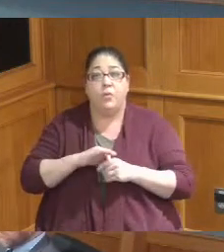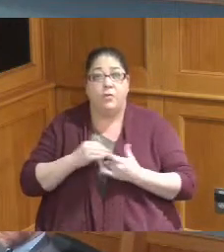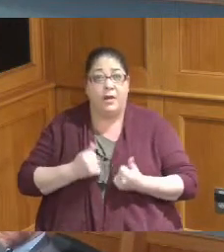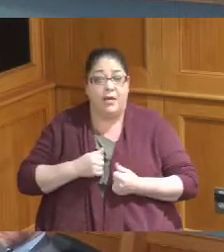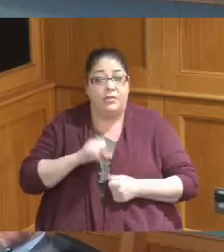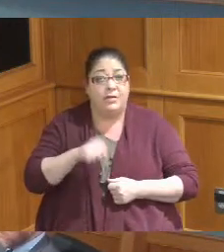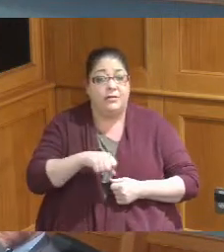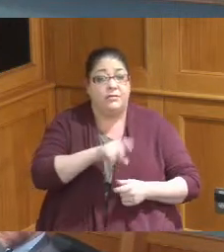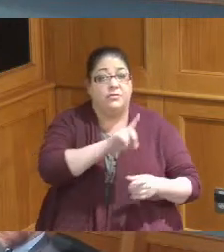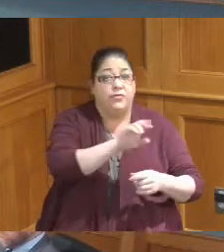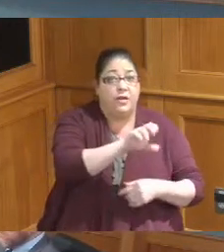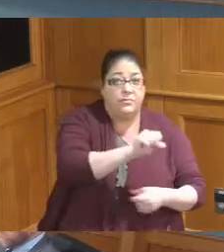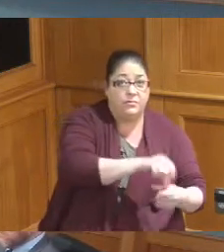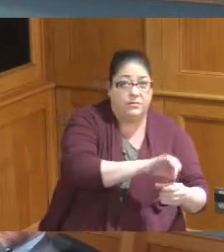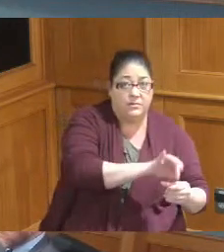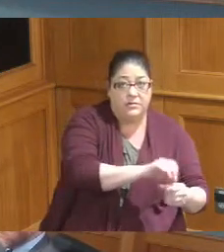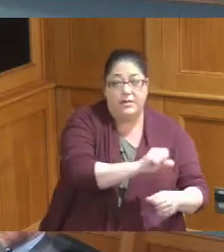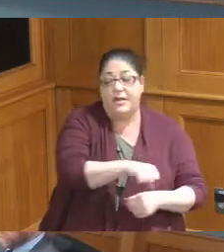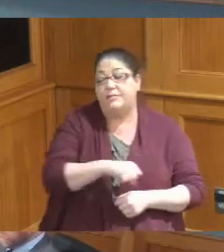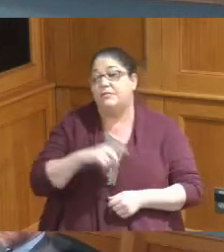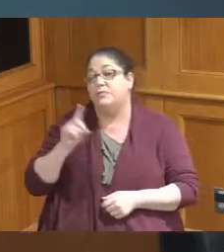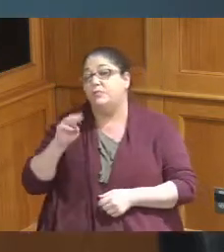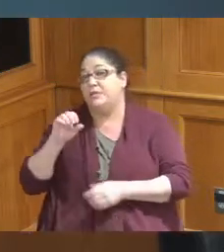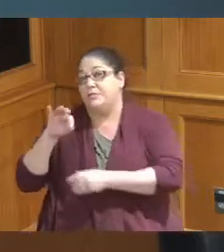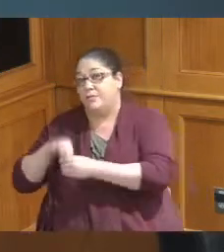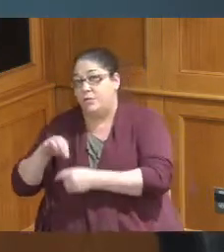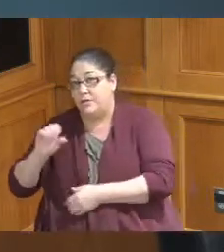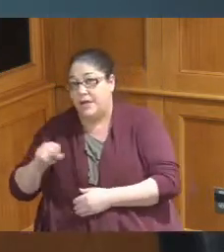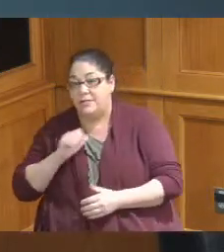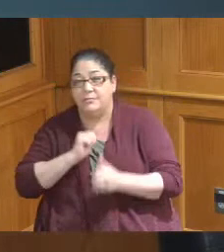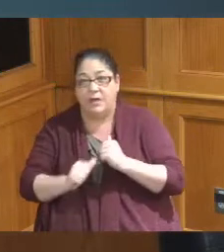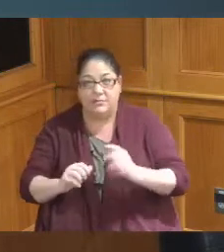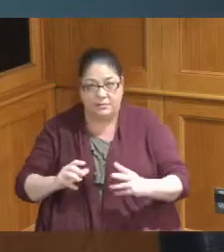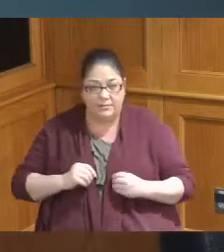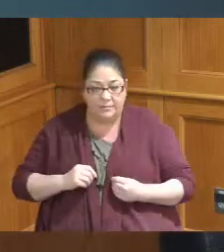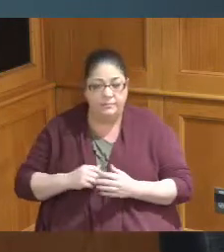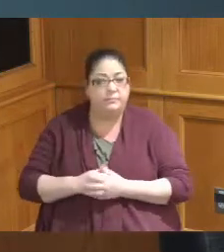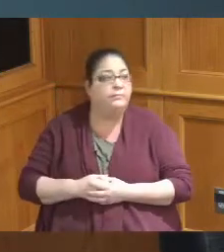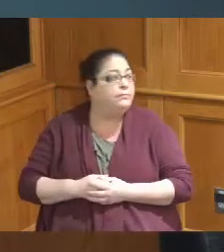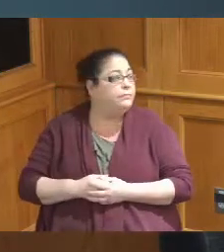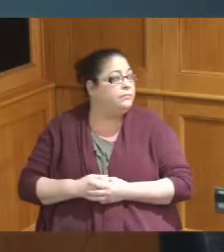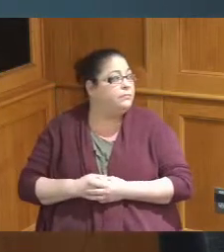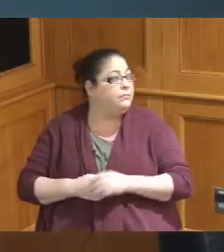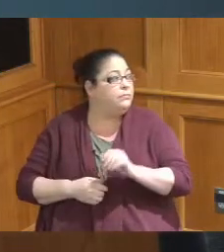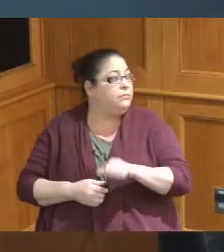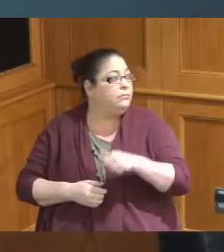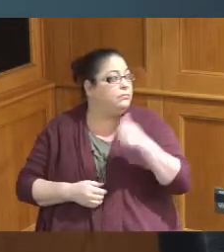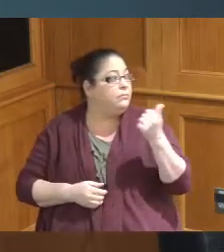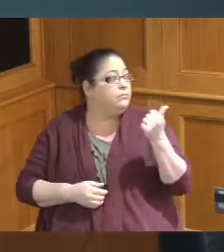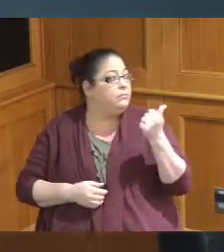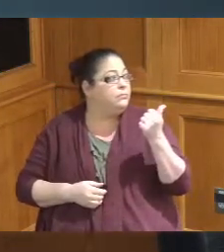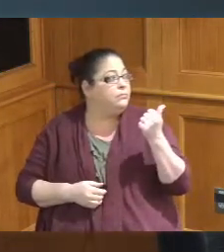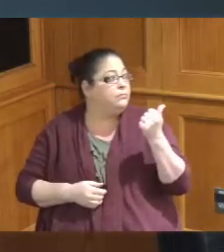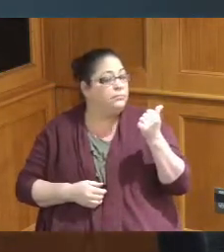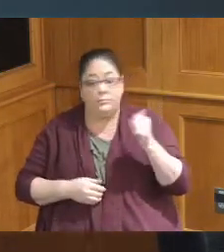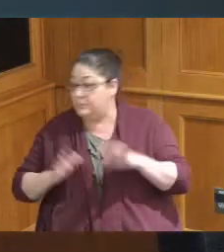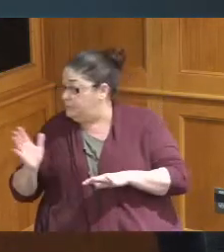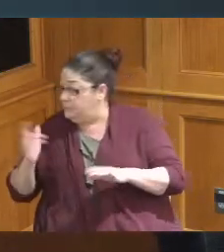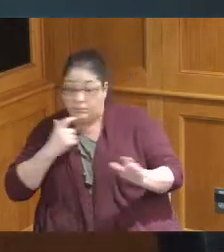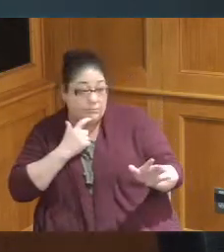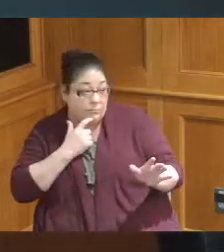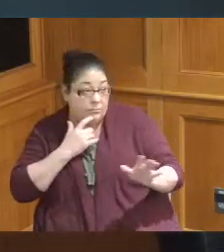Driehaus yes Commissioner summer yes thank you anything else sorry Commissioner I just want